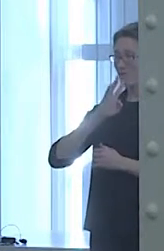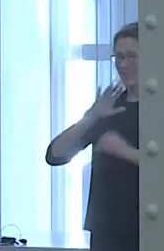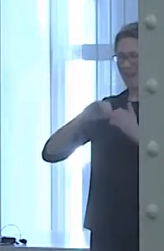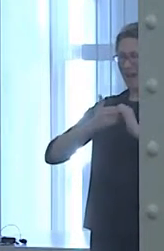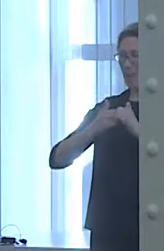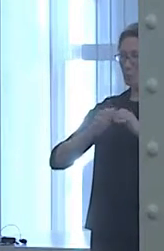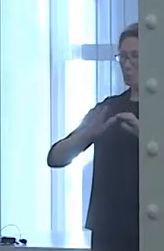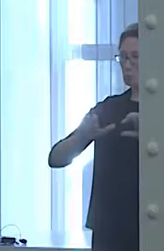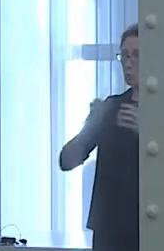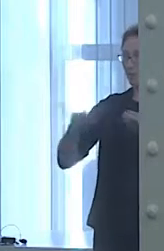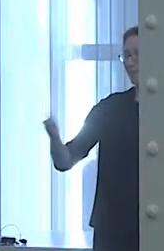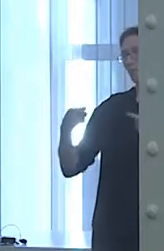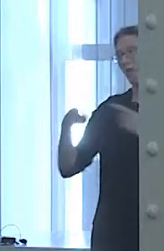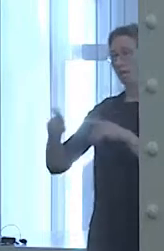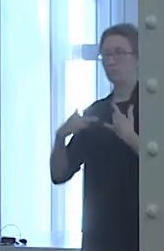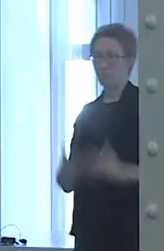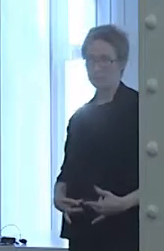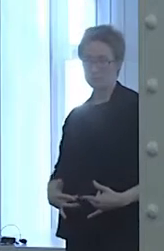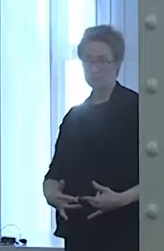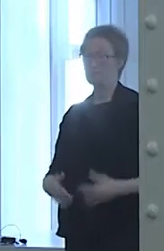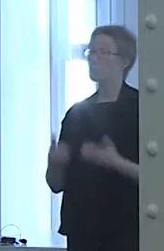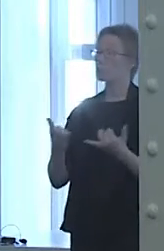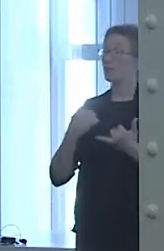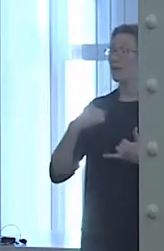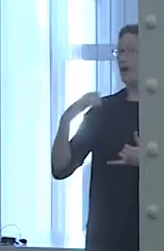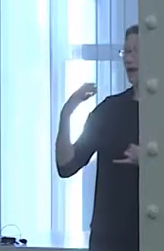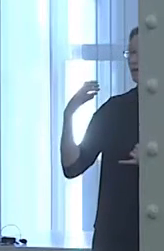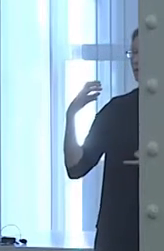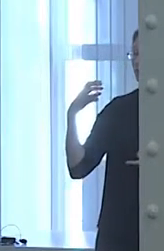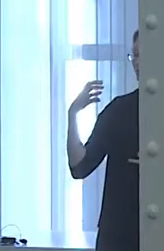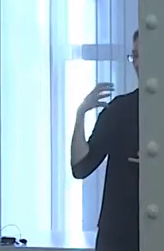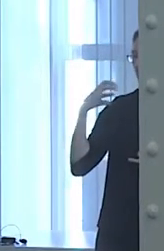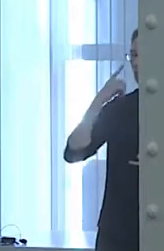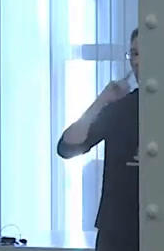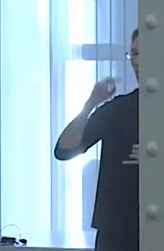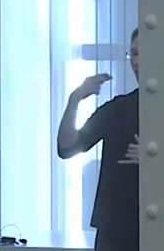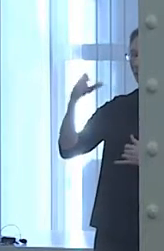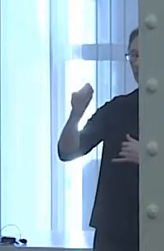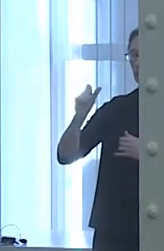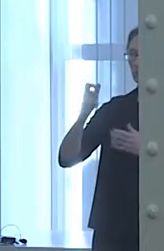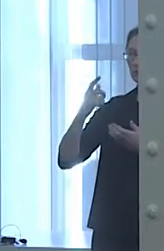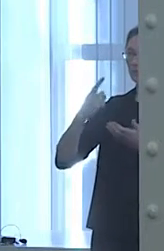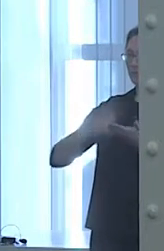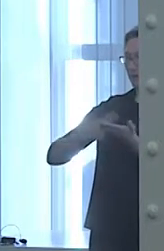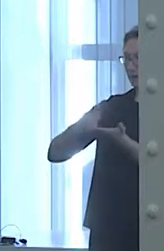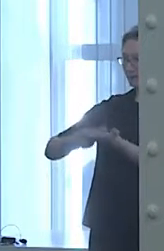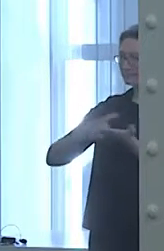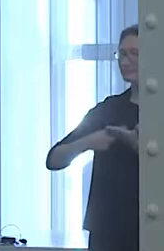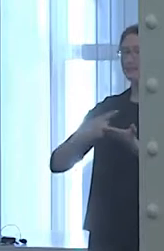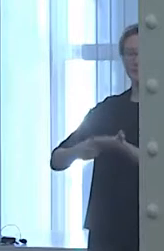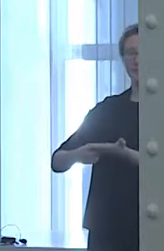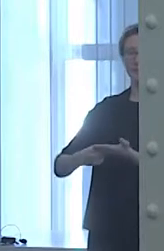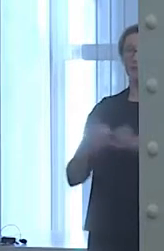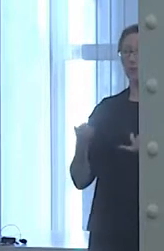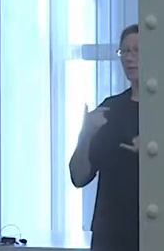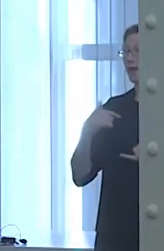Today I coach high school debate, and in this picture I am carrying a cane because I have myasthenia gravis,